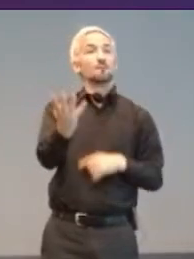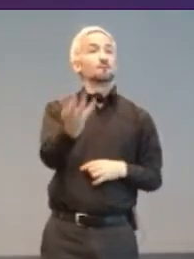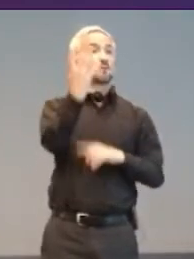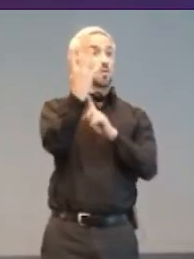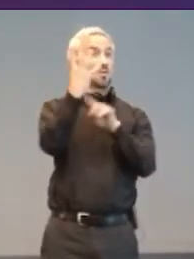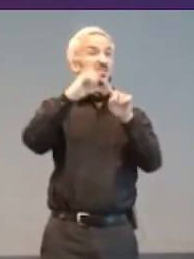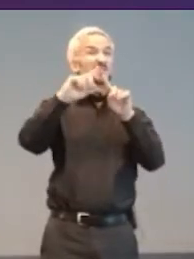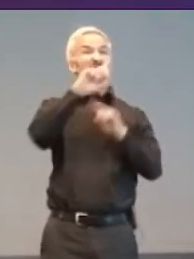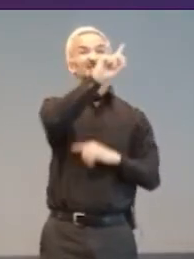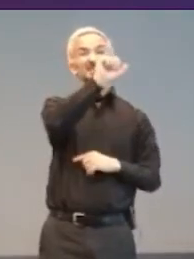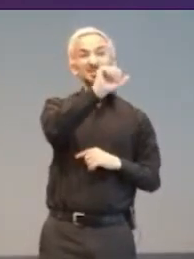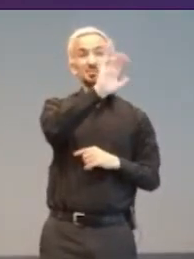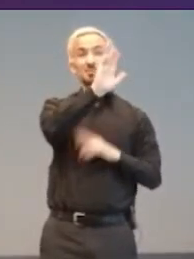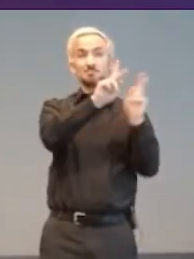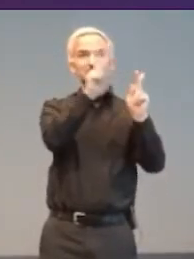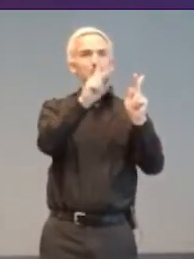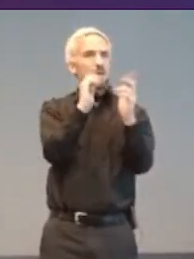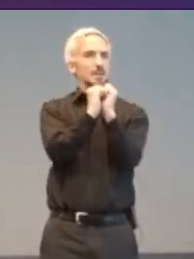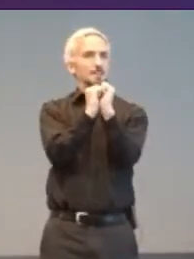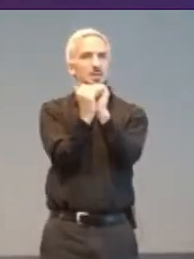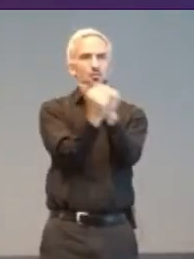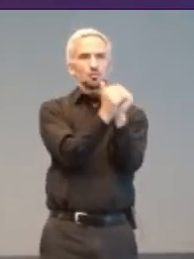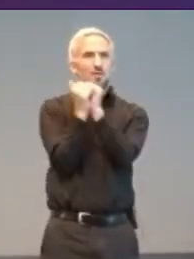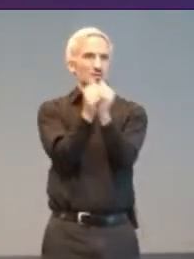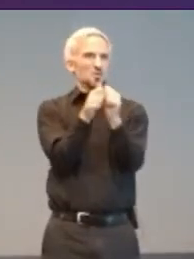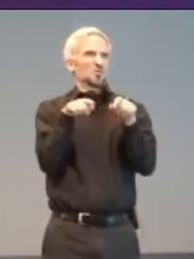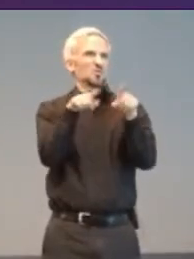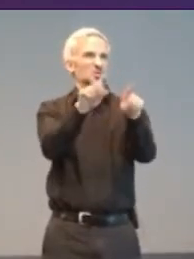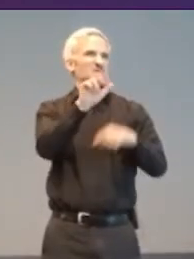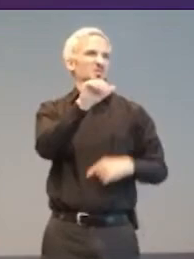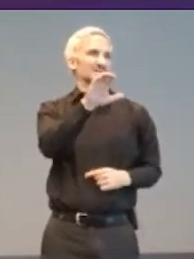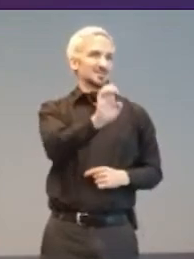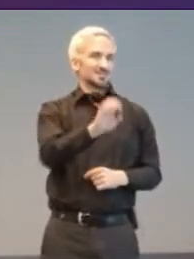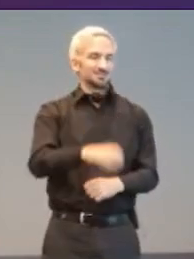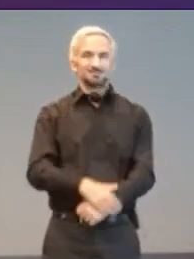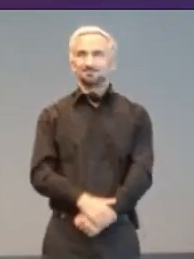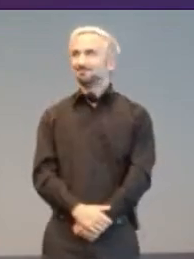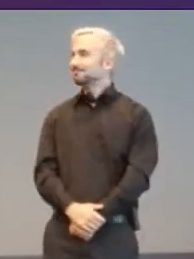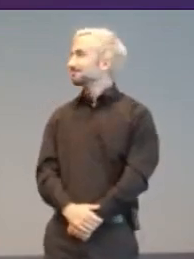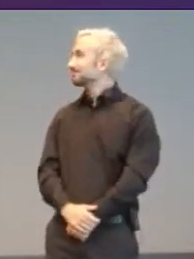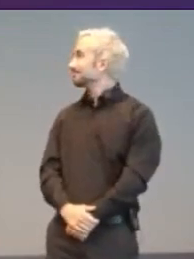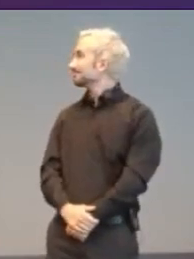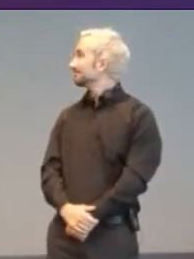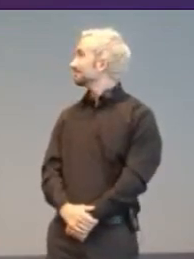per race. Successfully transmitting a brain state linked to spinning fans (if on blue),